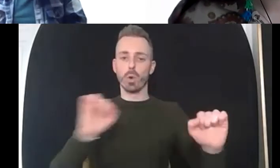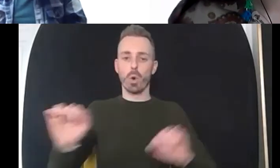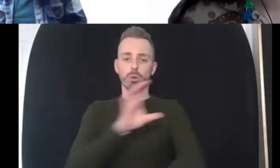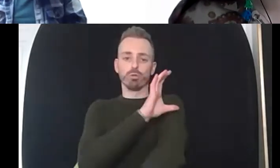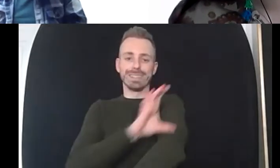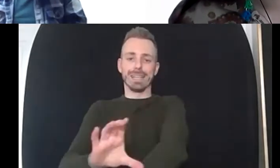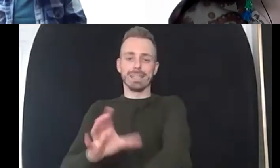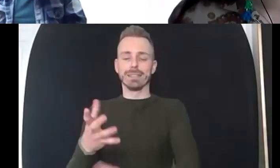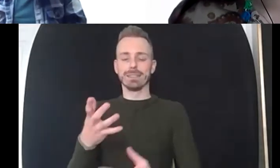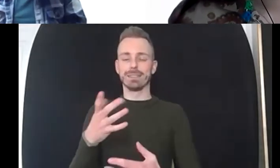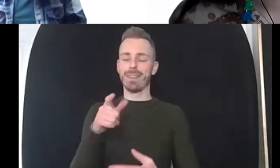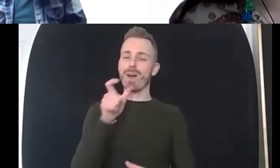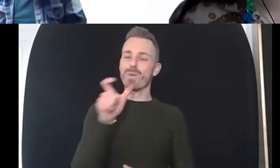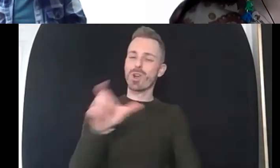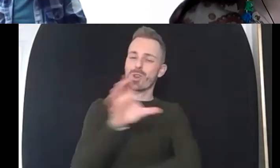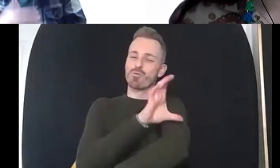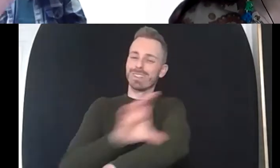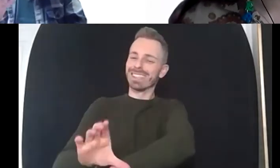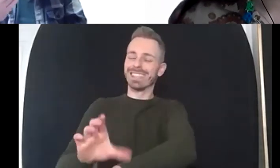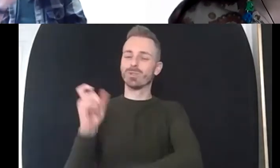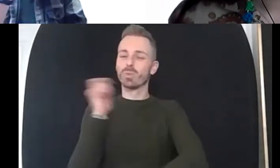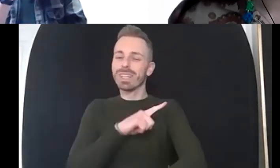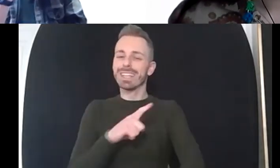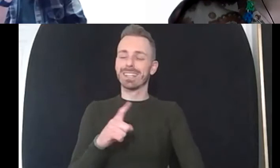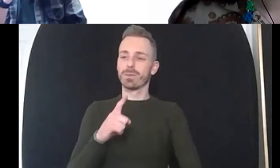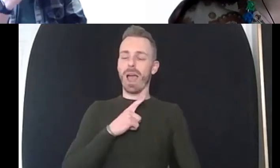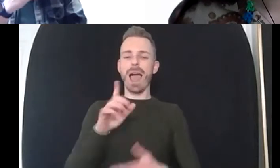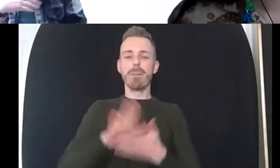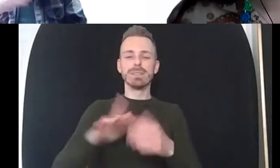um and that means that you can bounce back from from things but actually if you're always